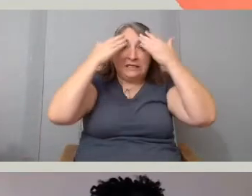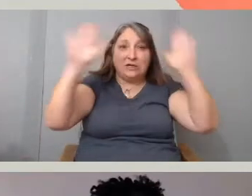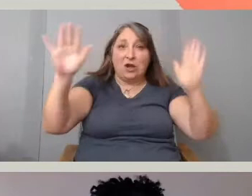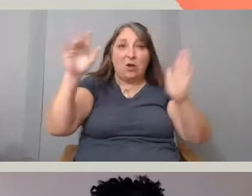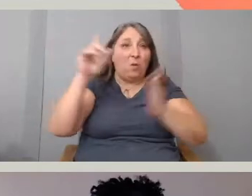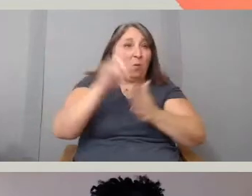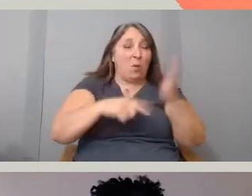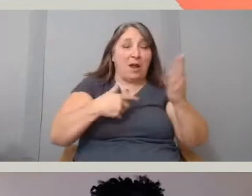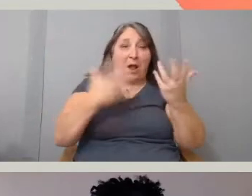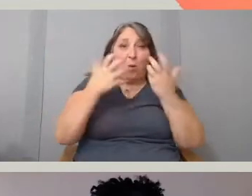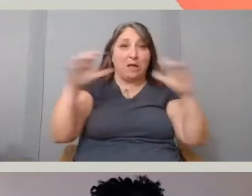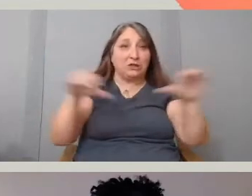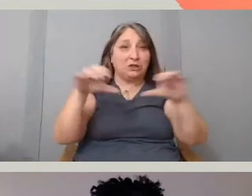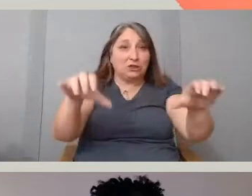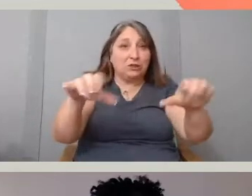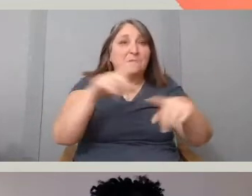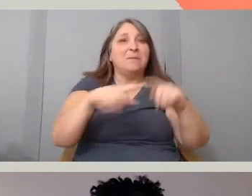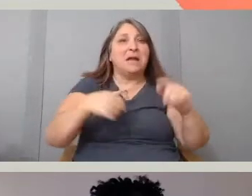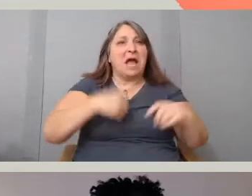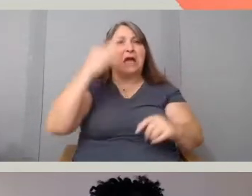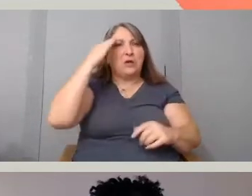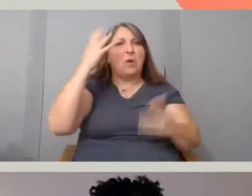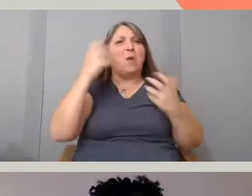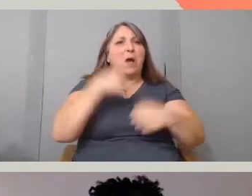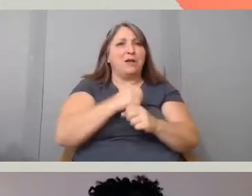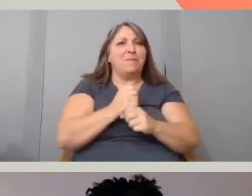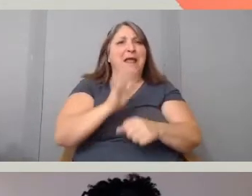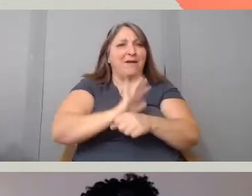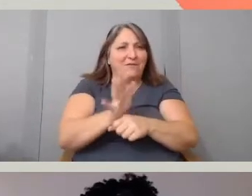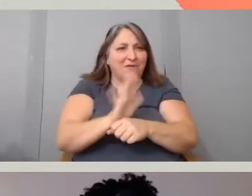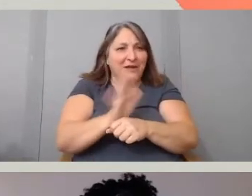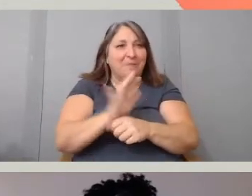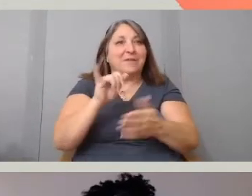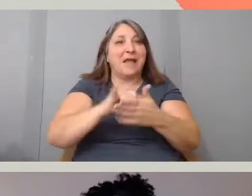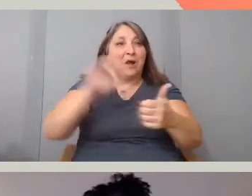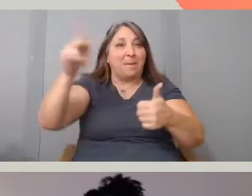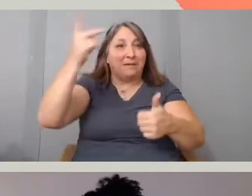but I knew that I wanted to make them that are political, whatever that means